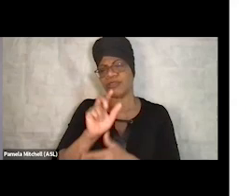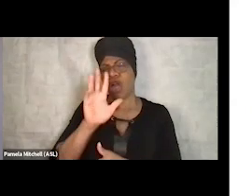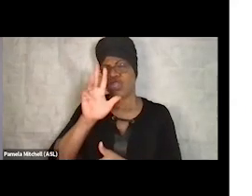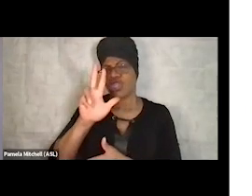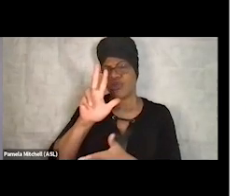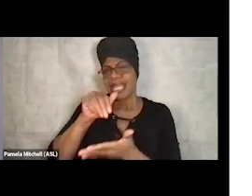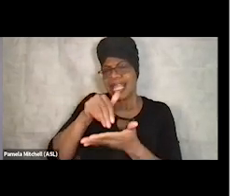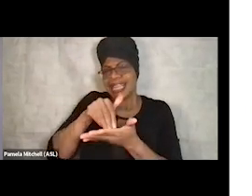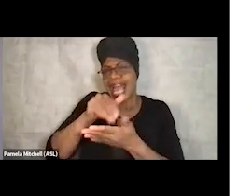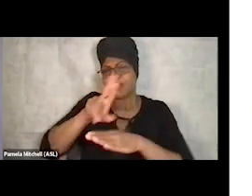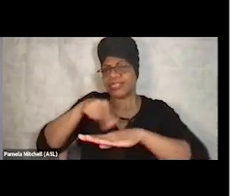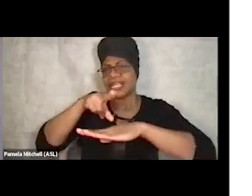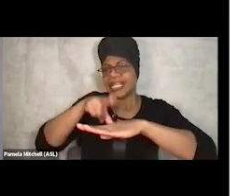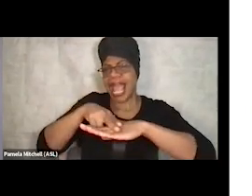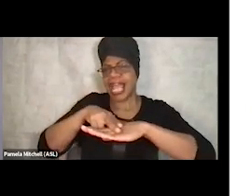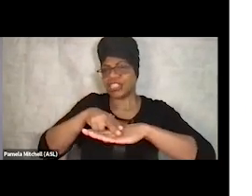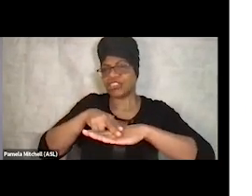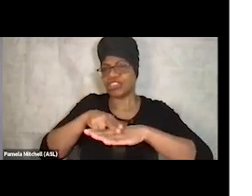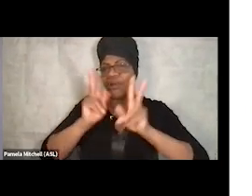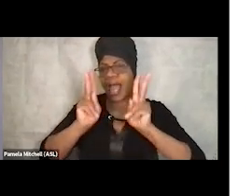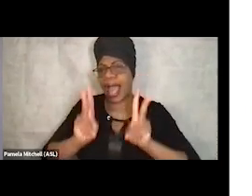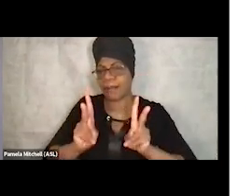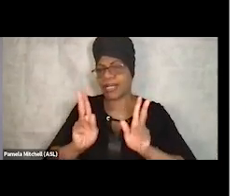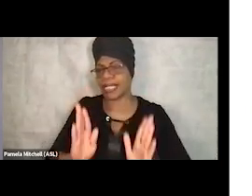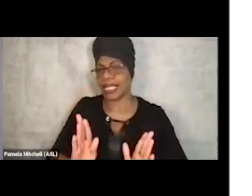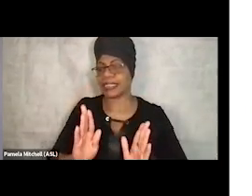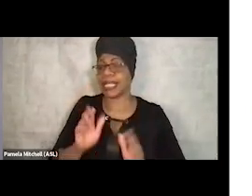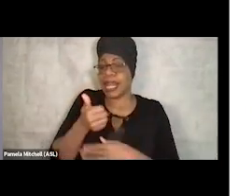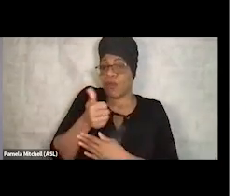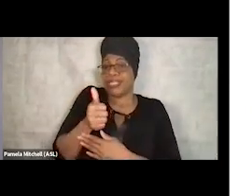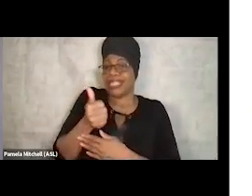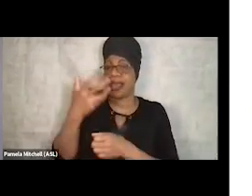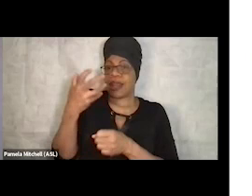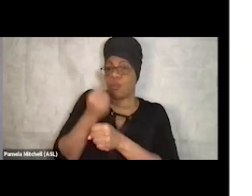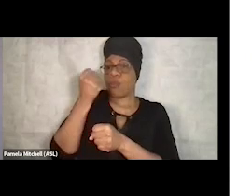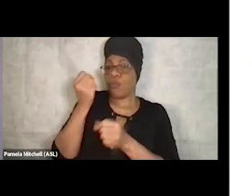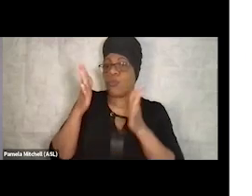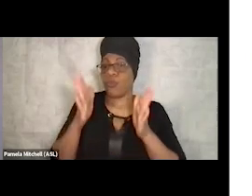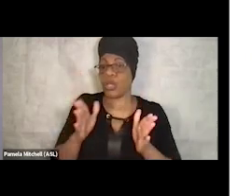and there were 10 winners that were recognized